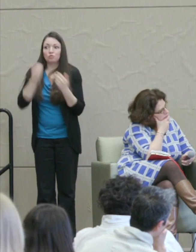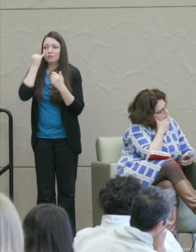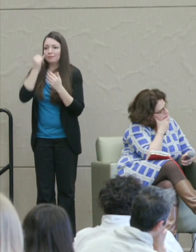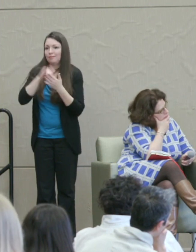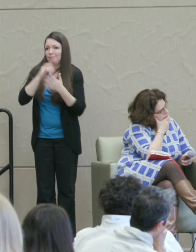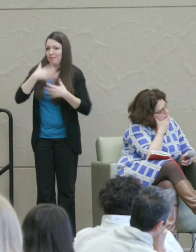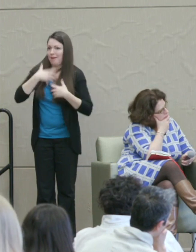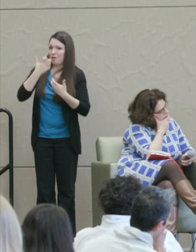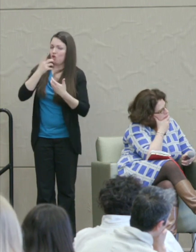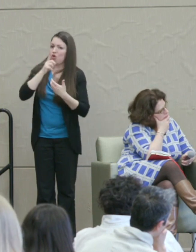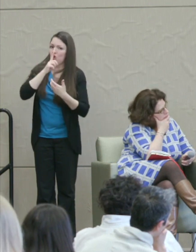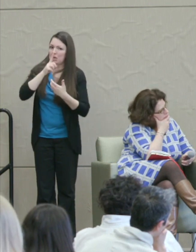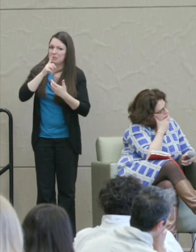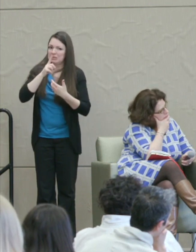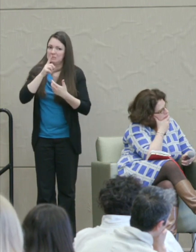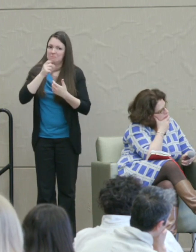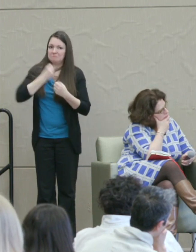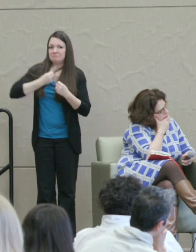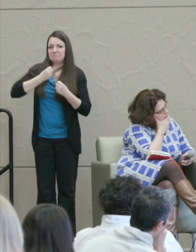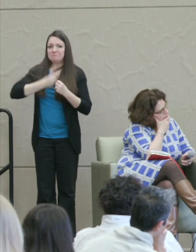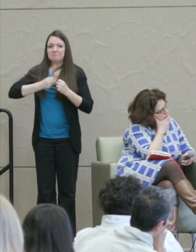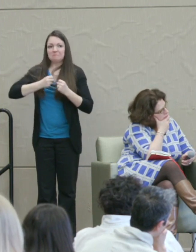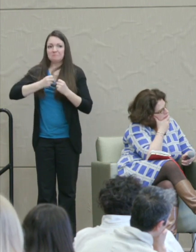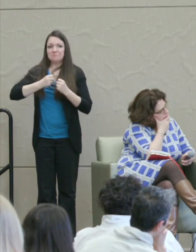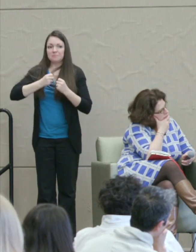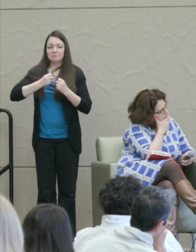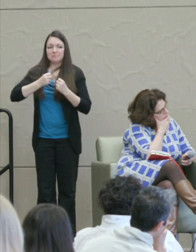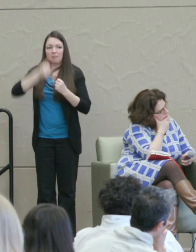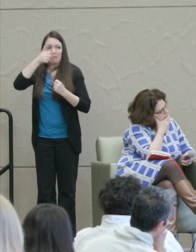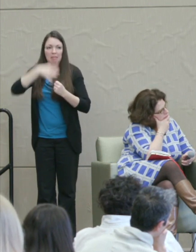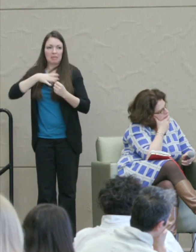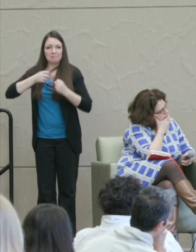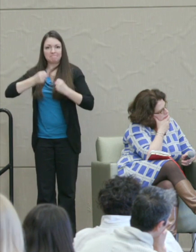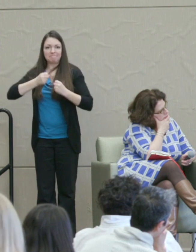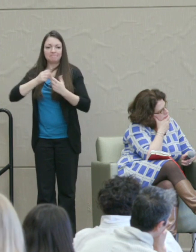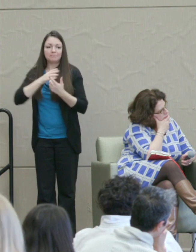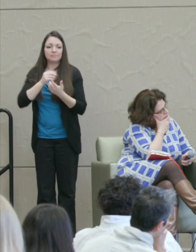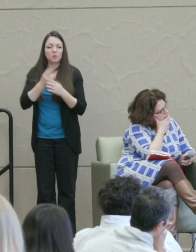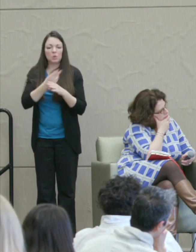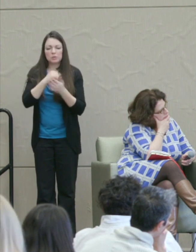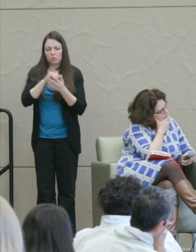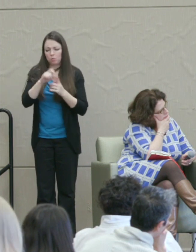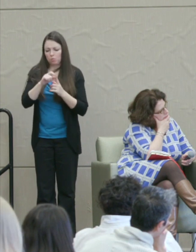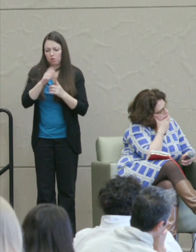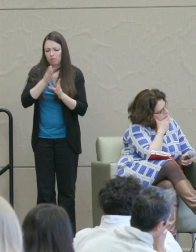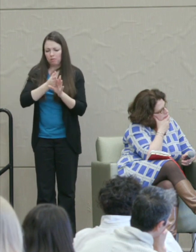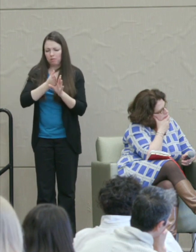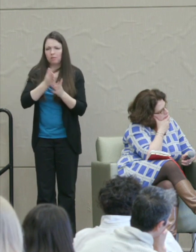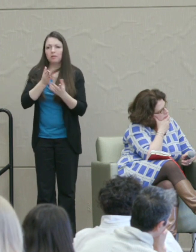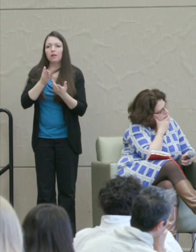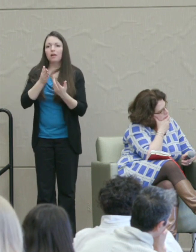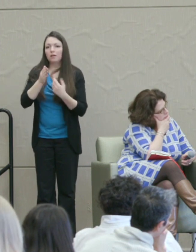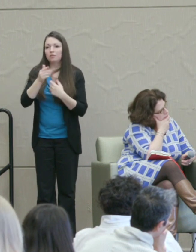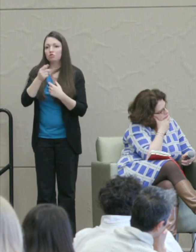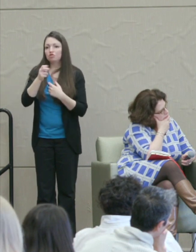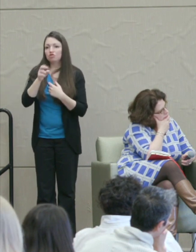manly and there's a lot of psychological work on gender differentiation where they show